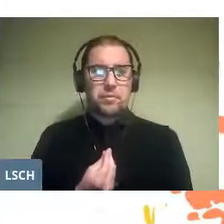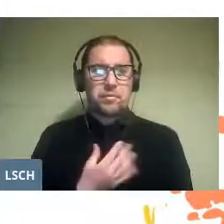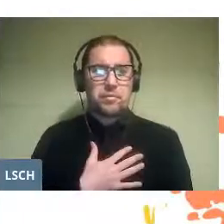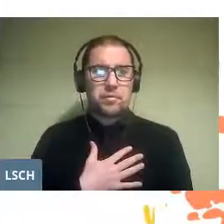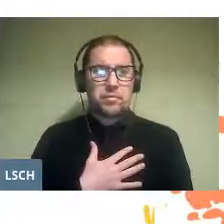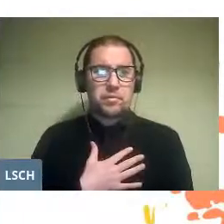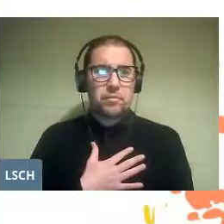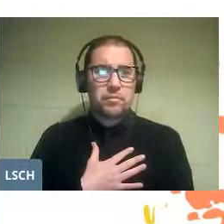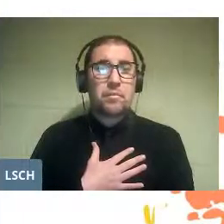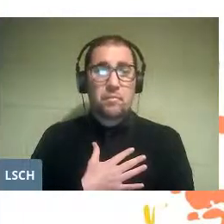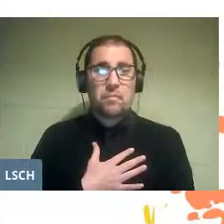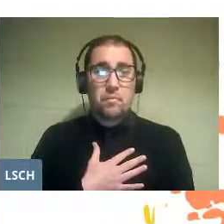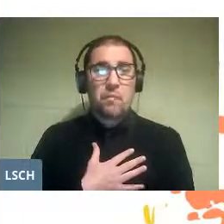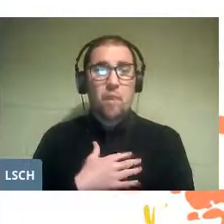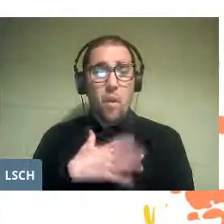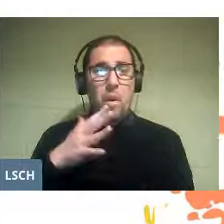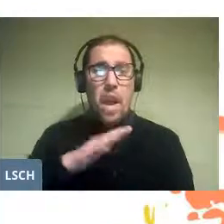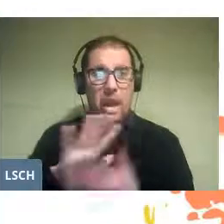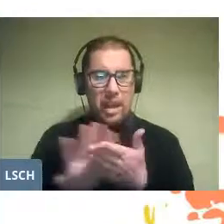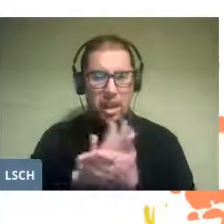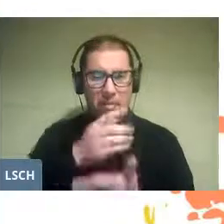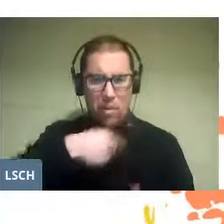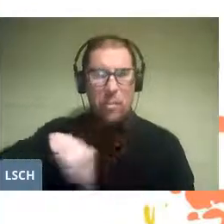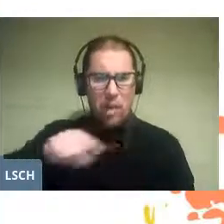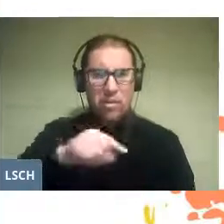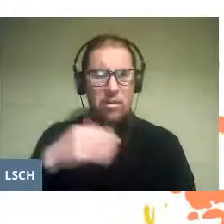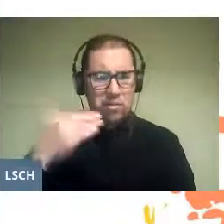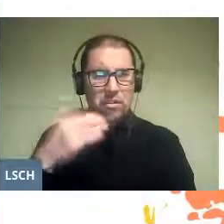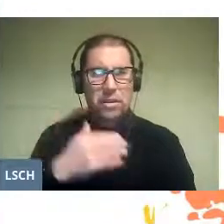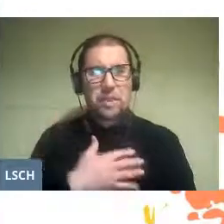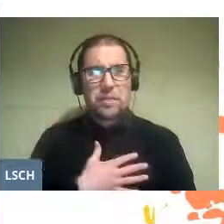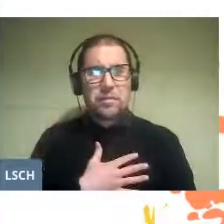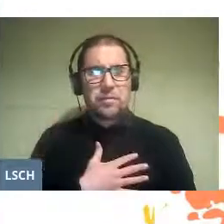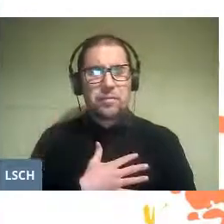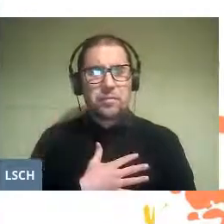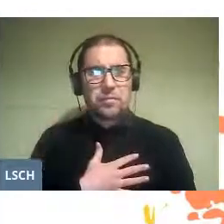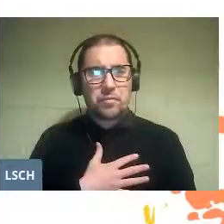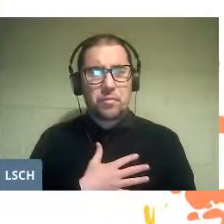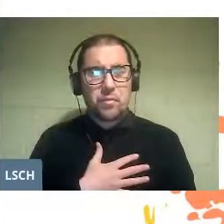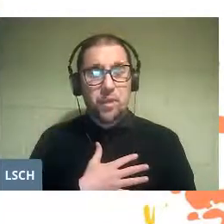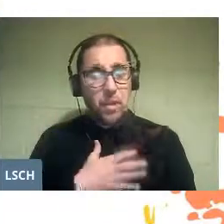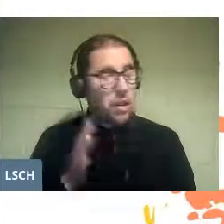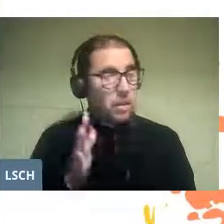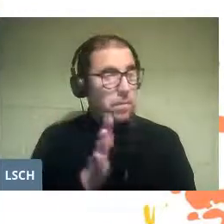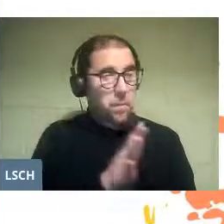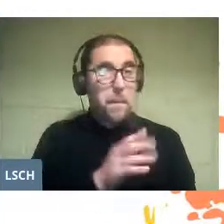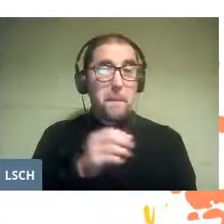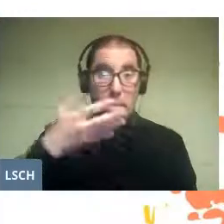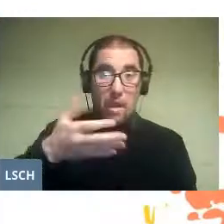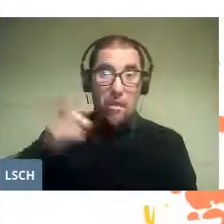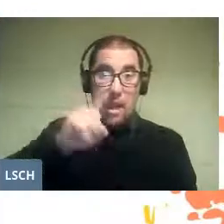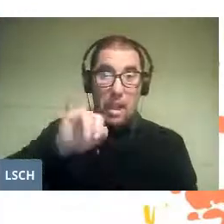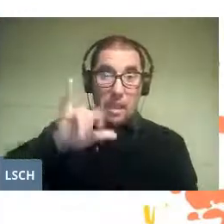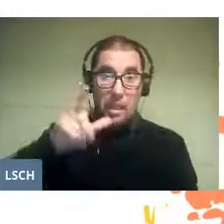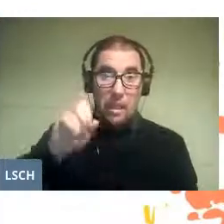A great example for us. In the 21st century, focusing on the situation